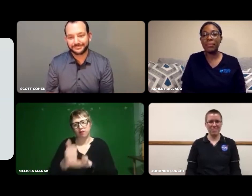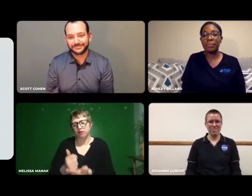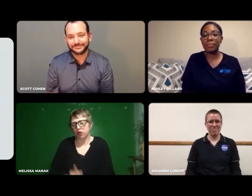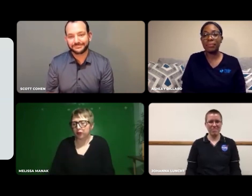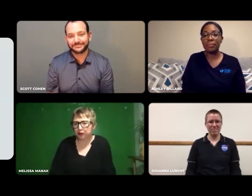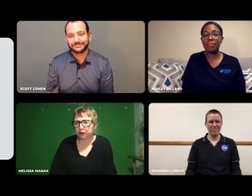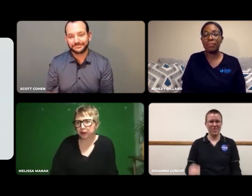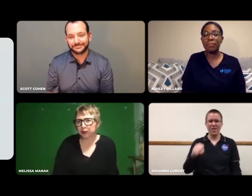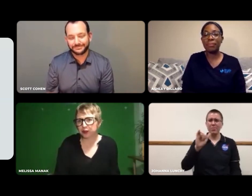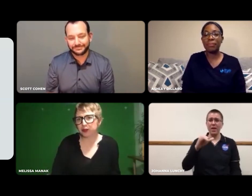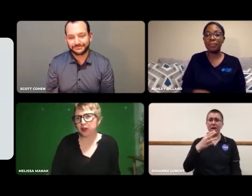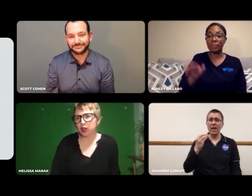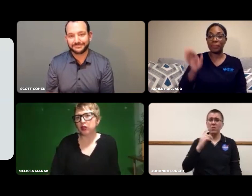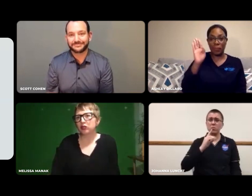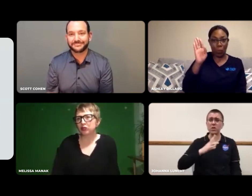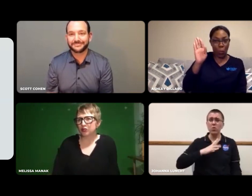It will be really helpful.